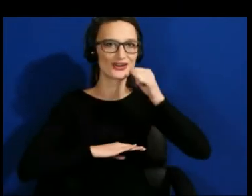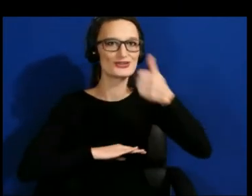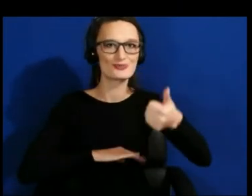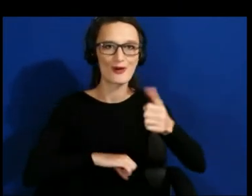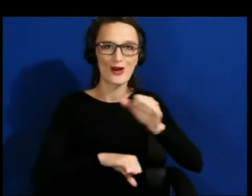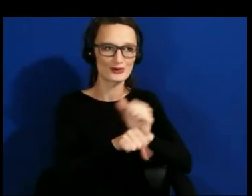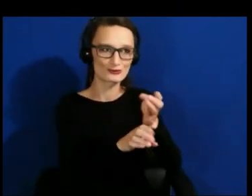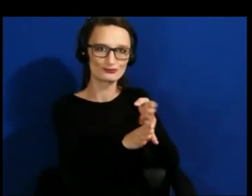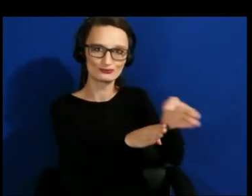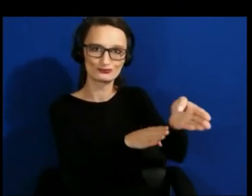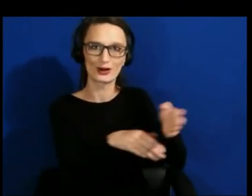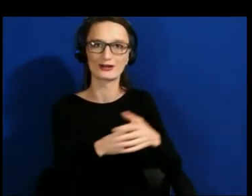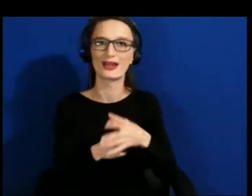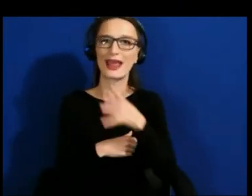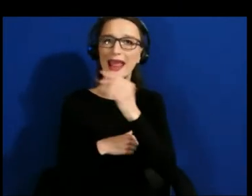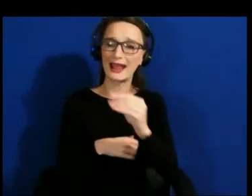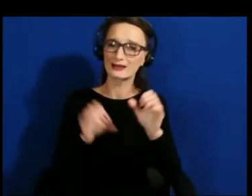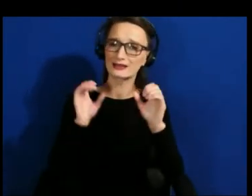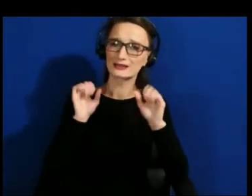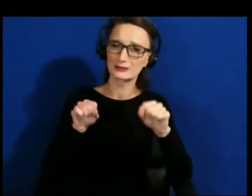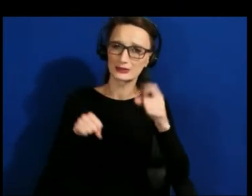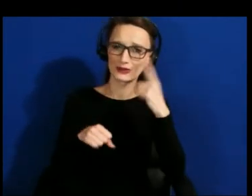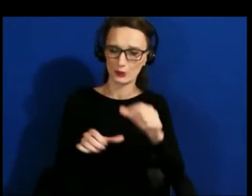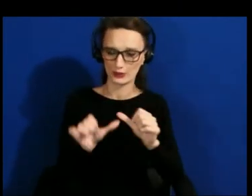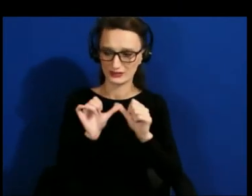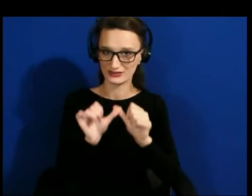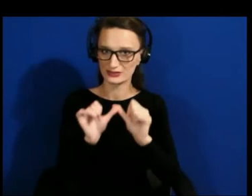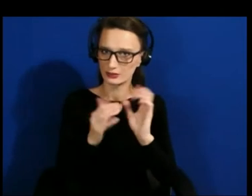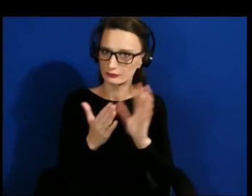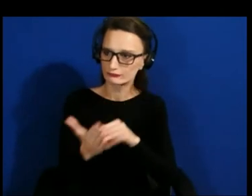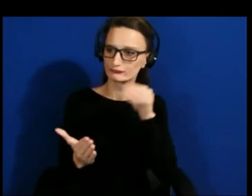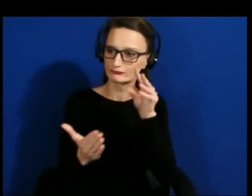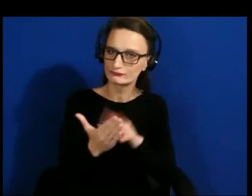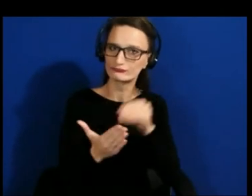continue that learning because actually one of the things that really has changed over the last